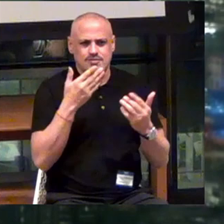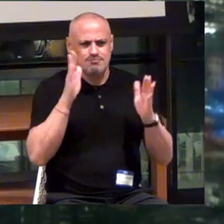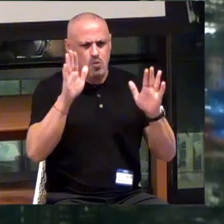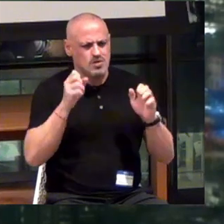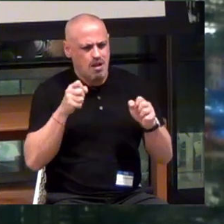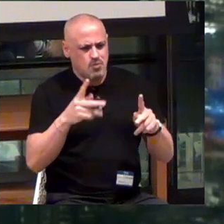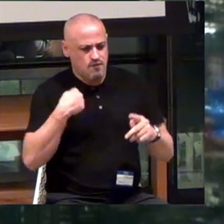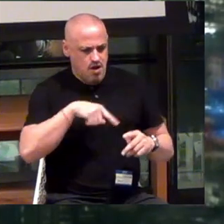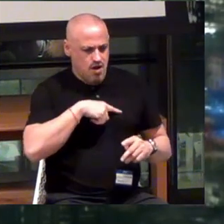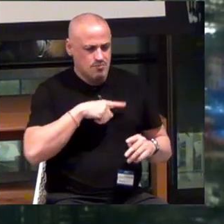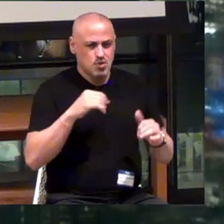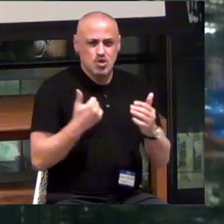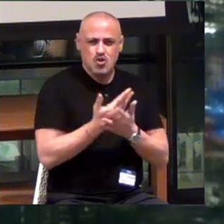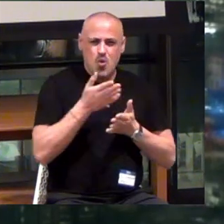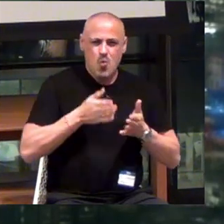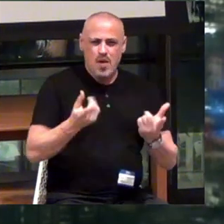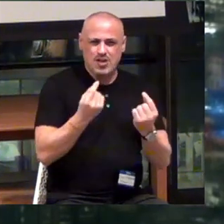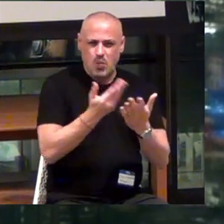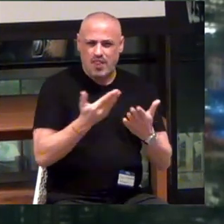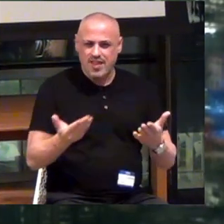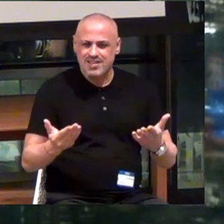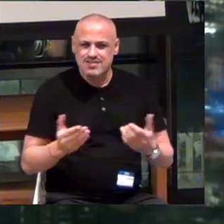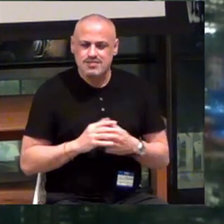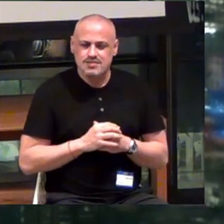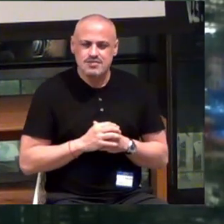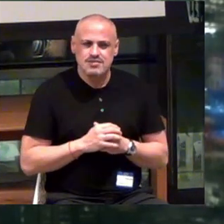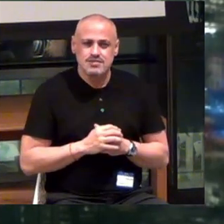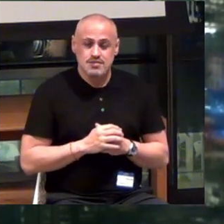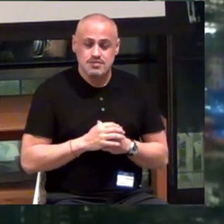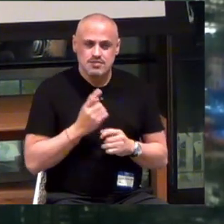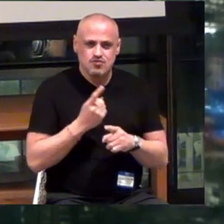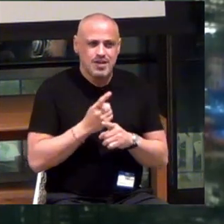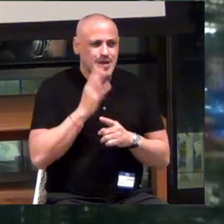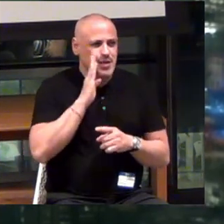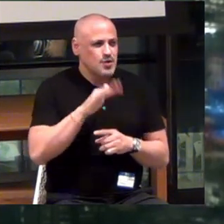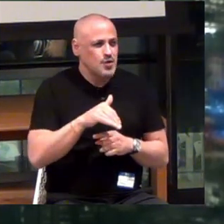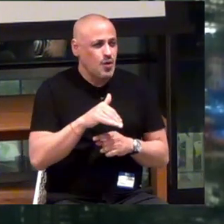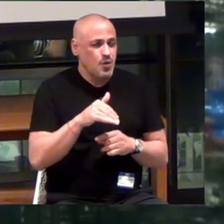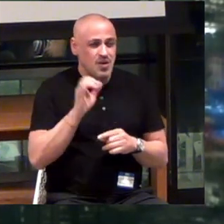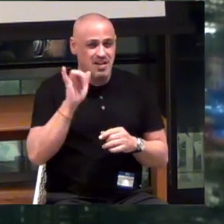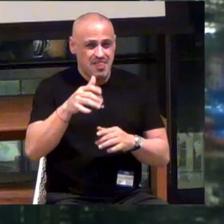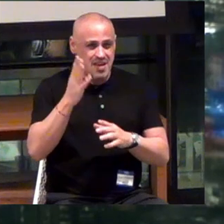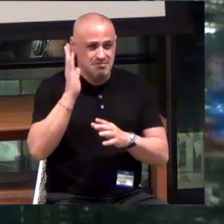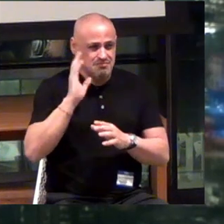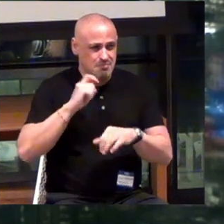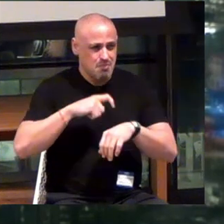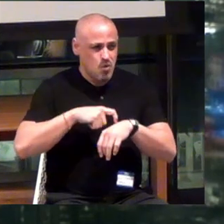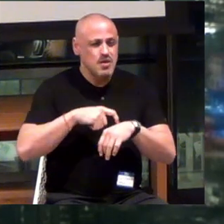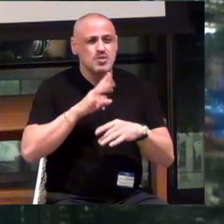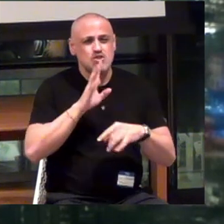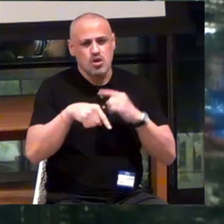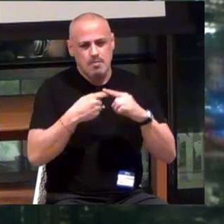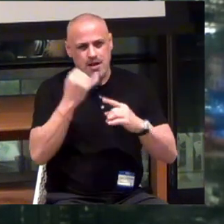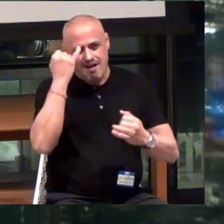But a new way of doing things. Right? You know? Because at that point, we talk about this idea of feedback.